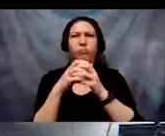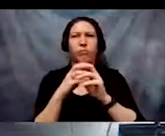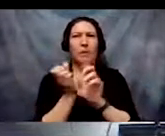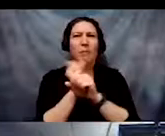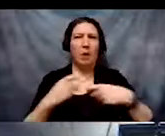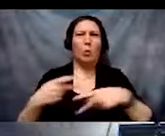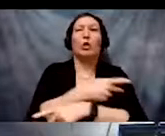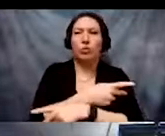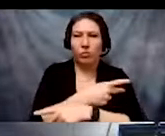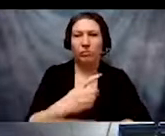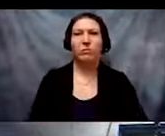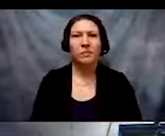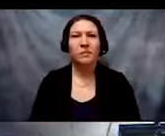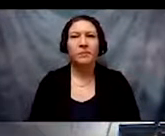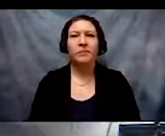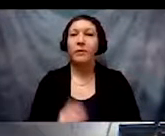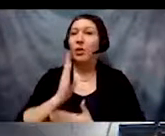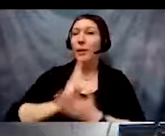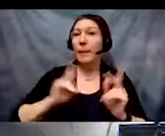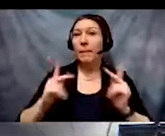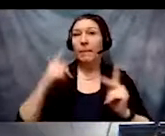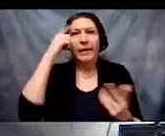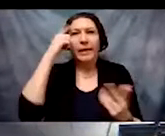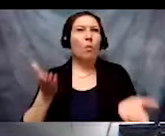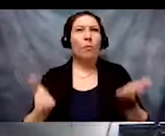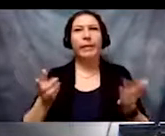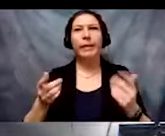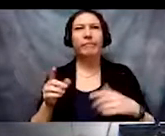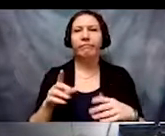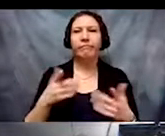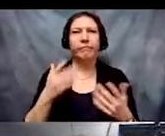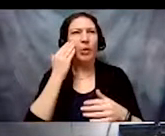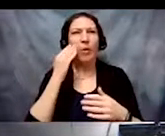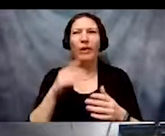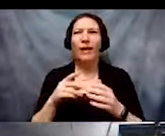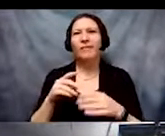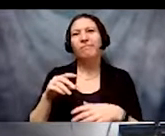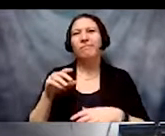Some people think it's like times two (x2) but